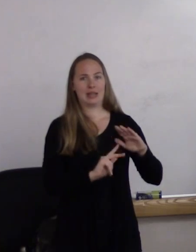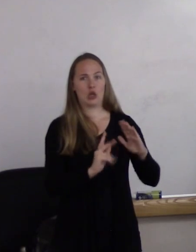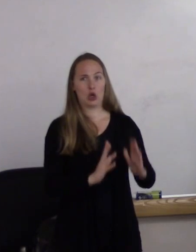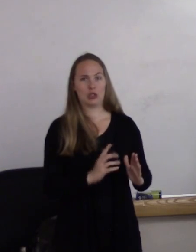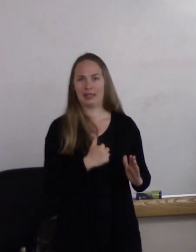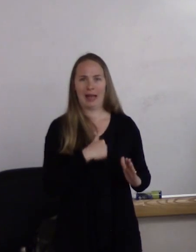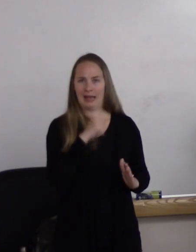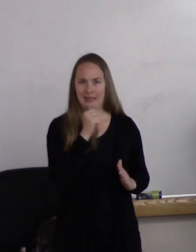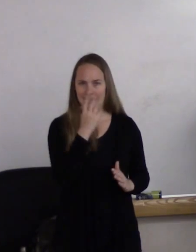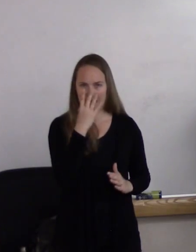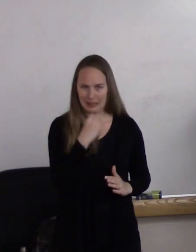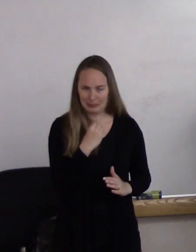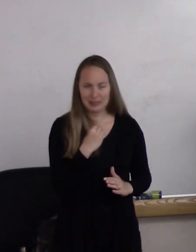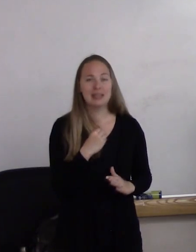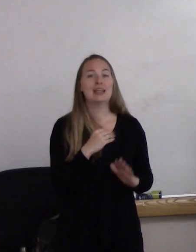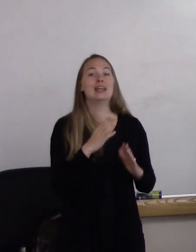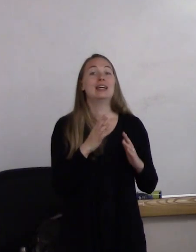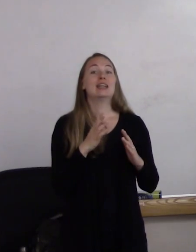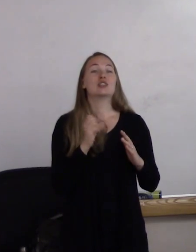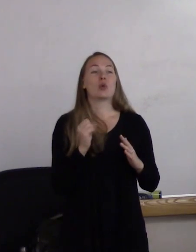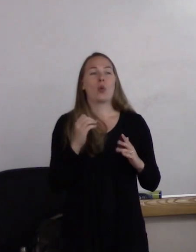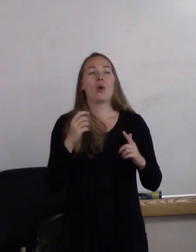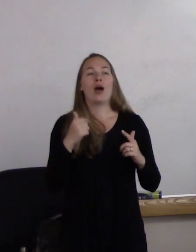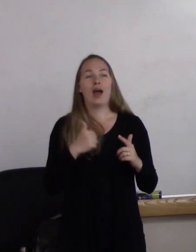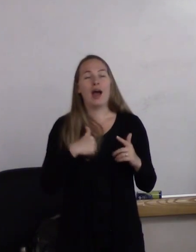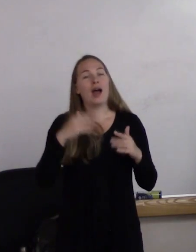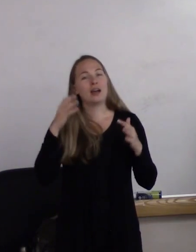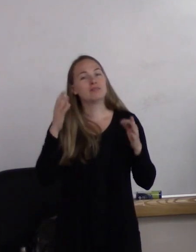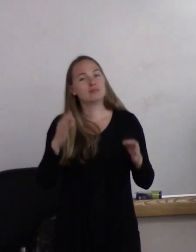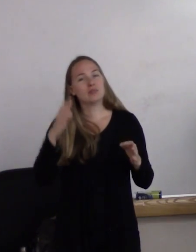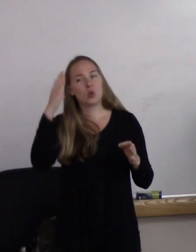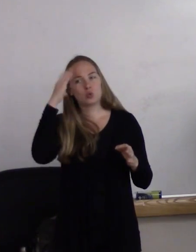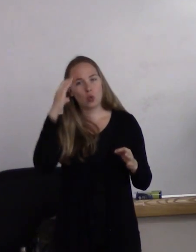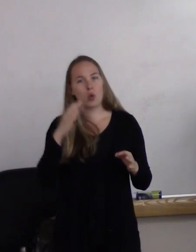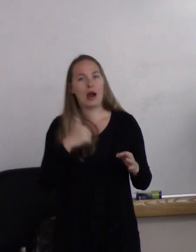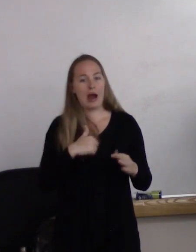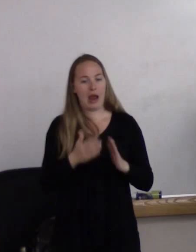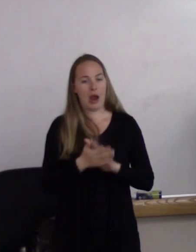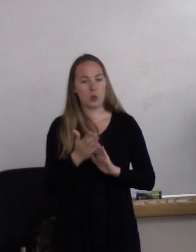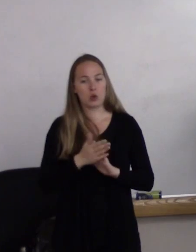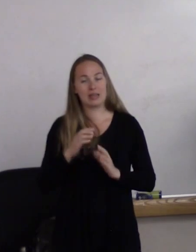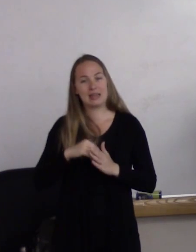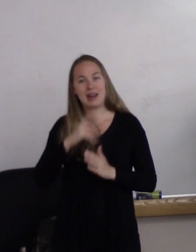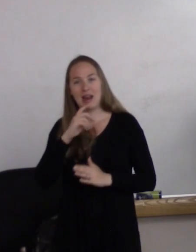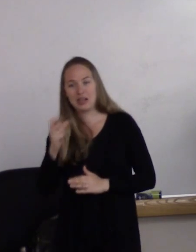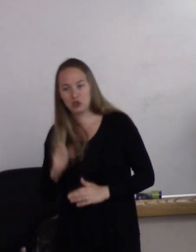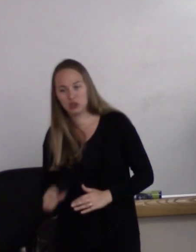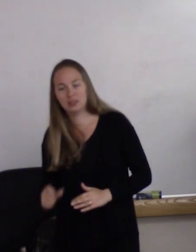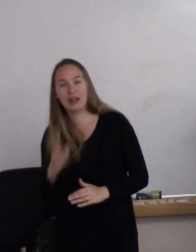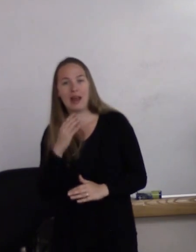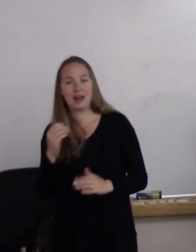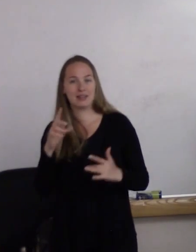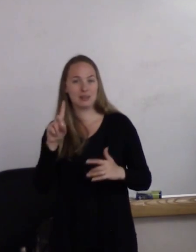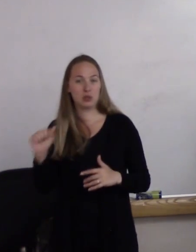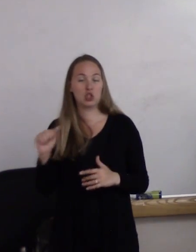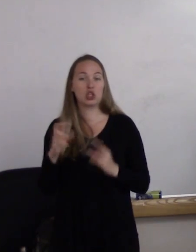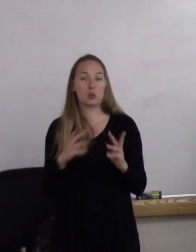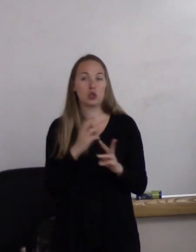So I certainly am a person that operates in the aging and disability world, and I tell you that